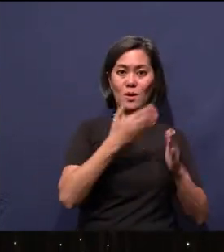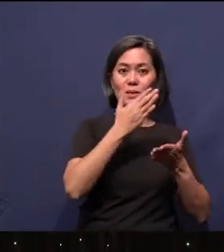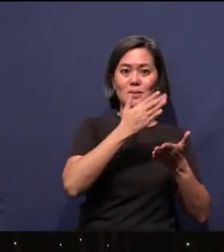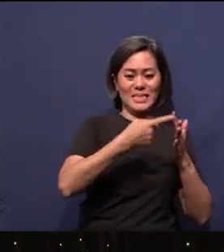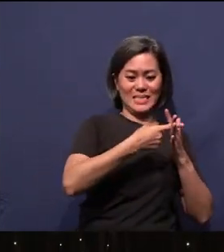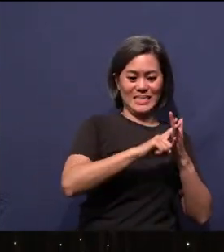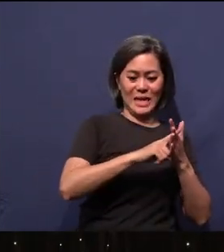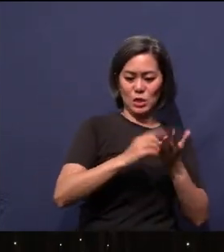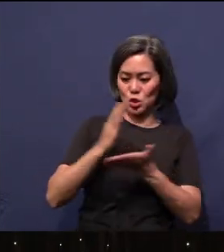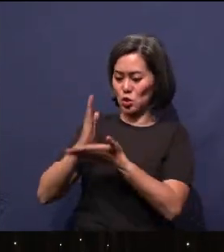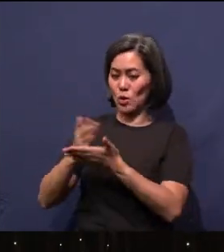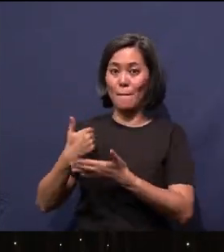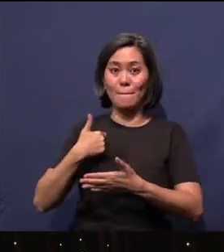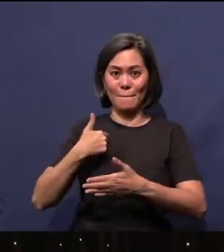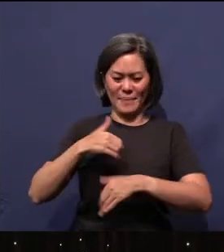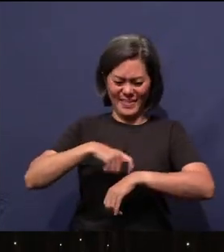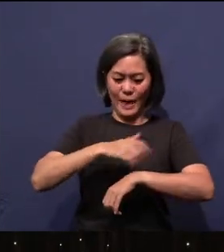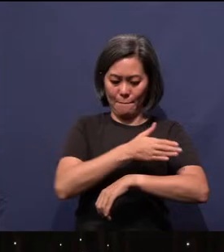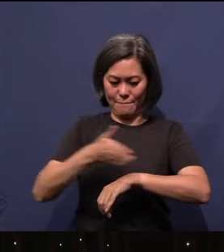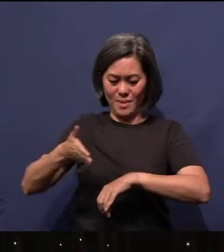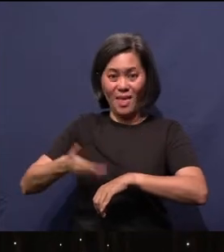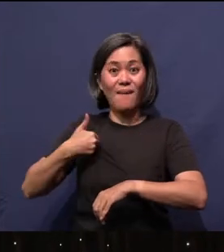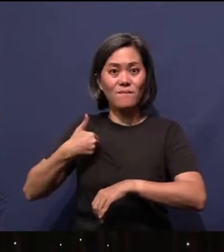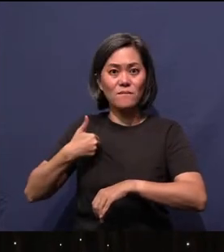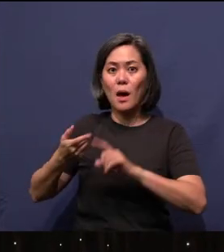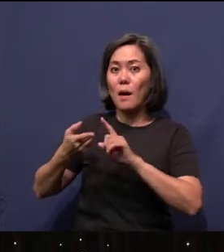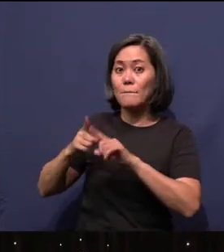made by God. And we cannot remake ourselves.